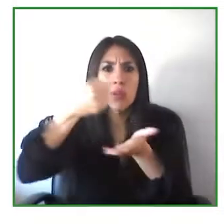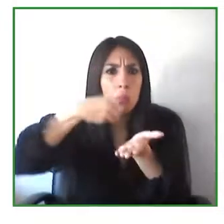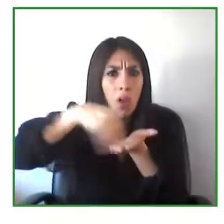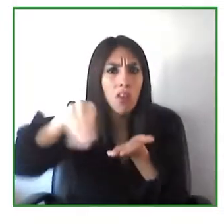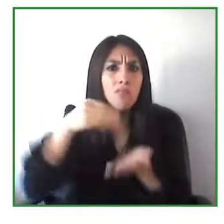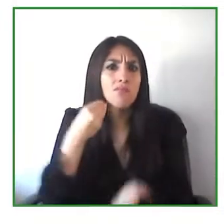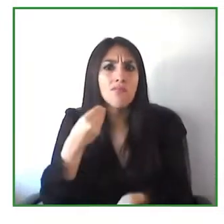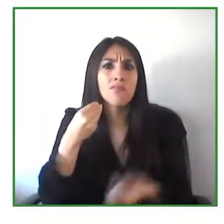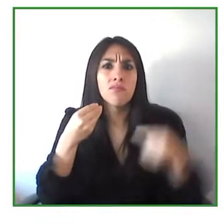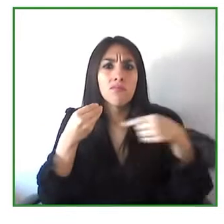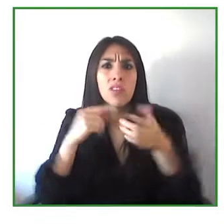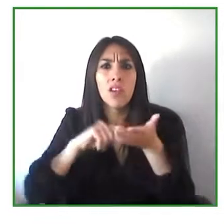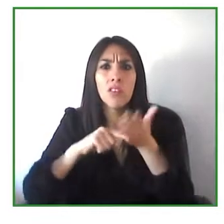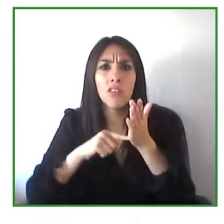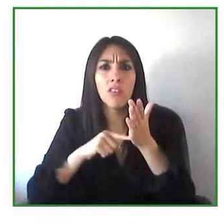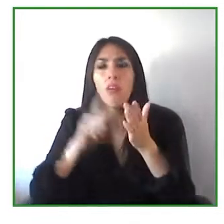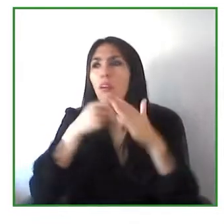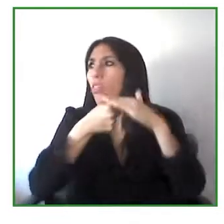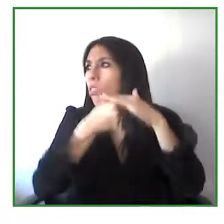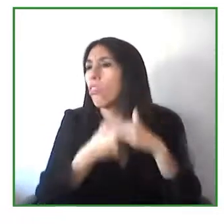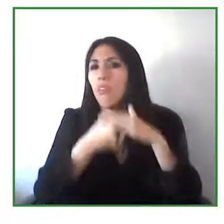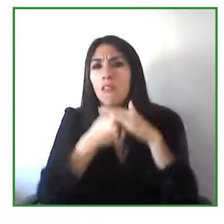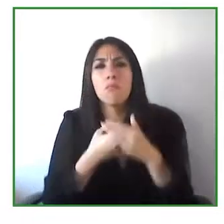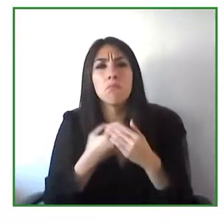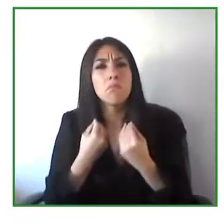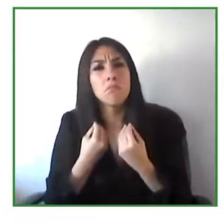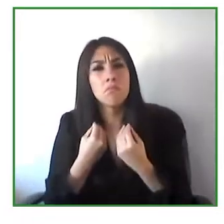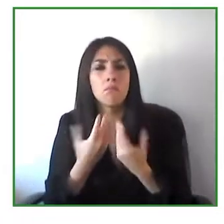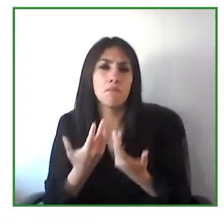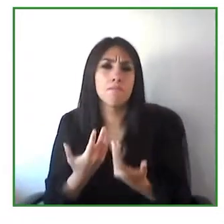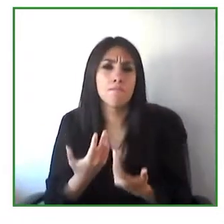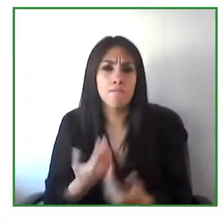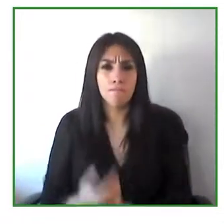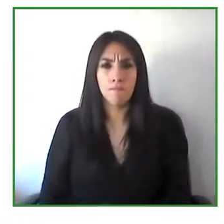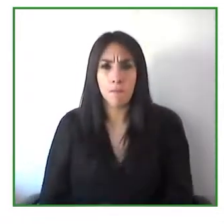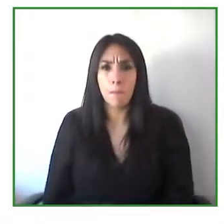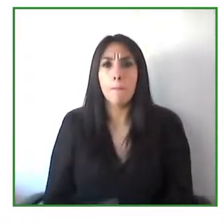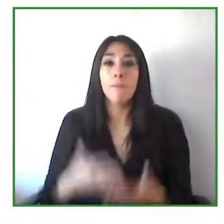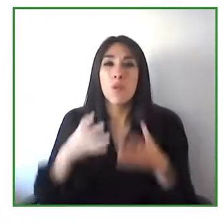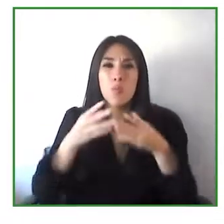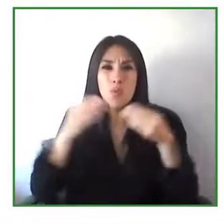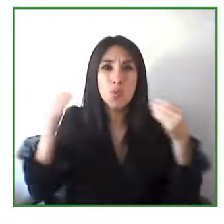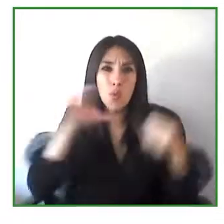countries do not include a verification of accessibility of the product or services purchased.